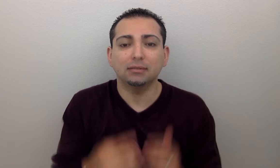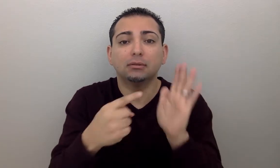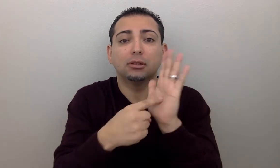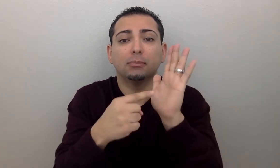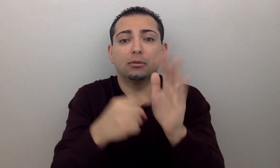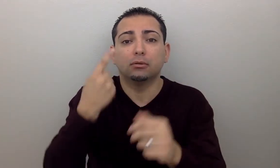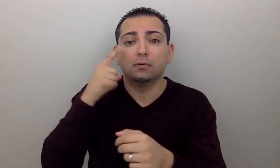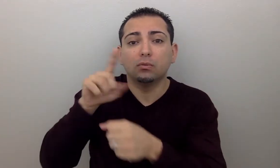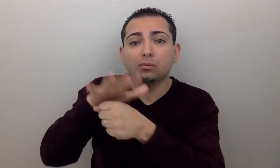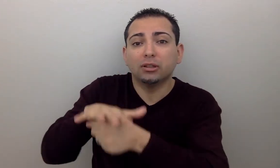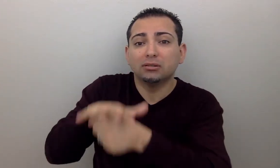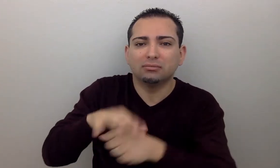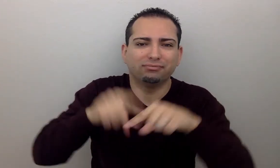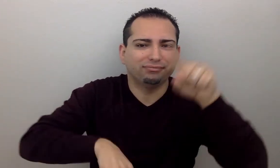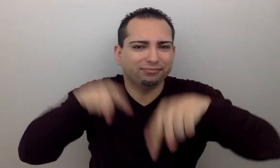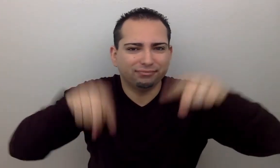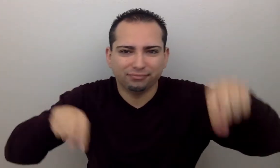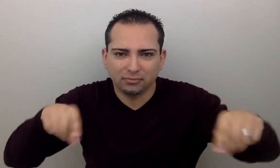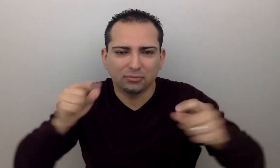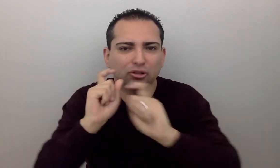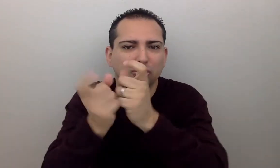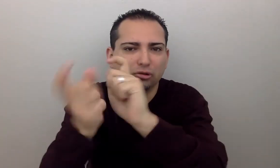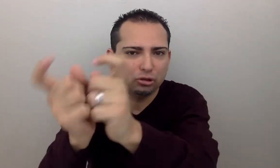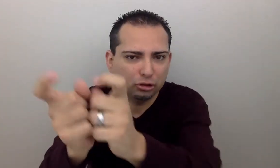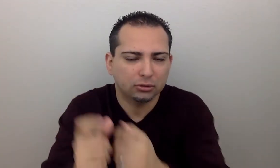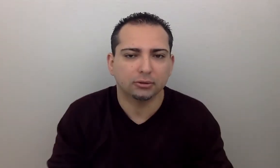Symptoms of stress can vary and change over time.